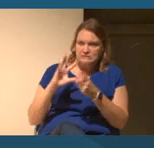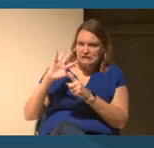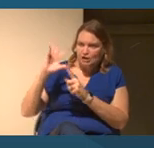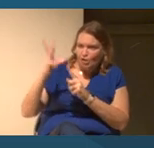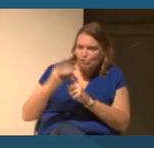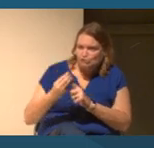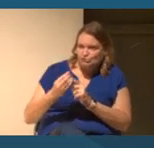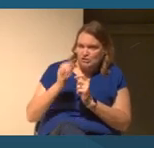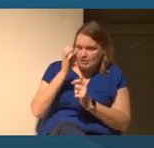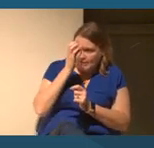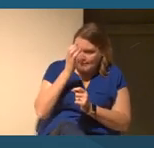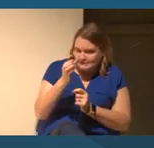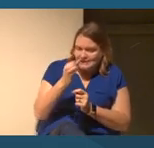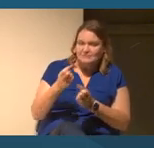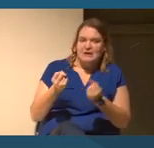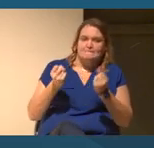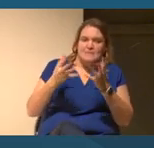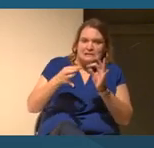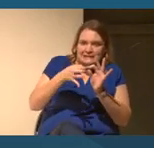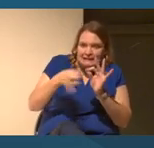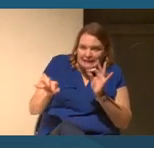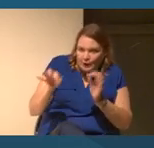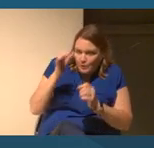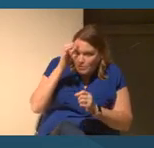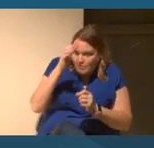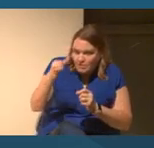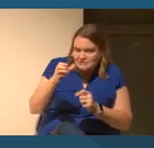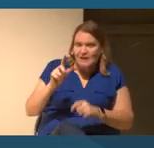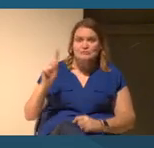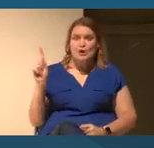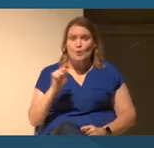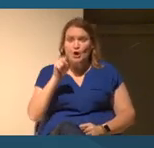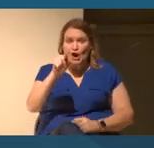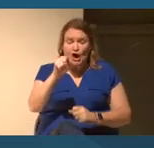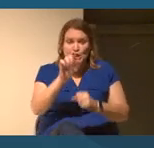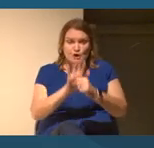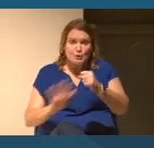concept, it is influence about where you are in geography, what your community or family